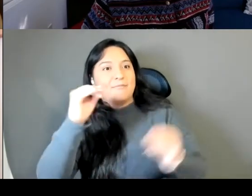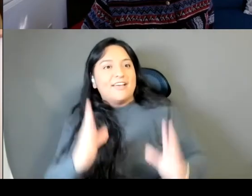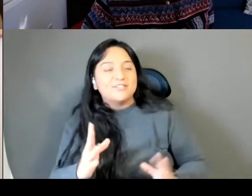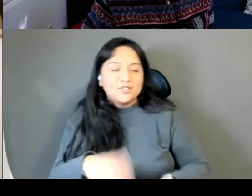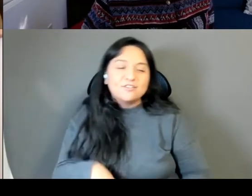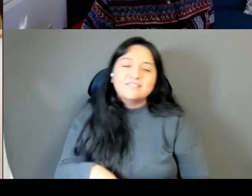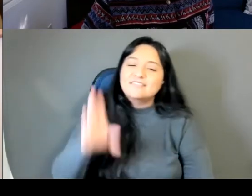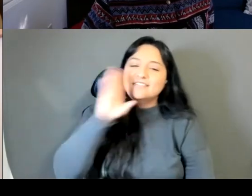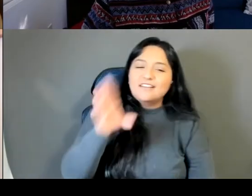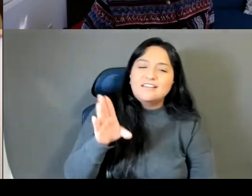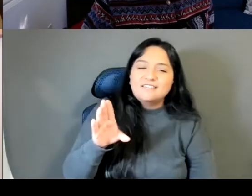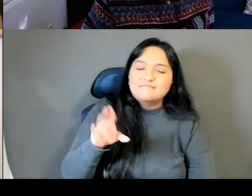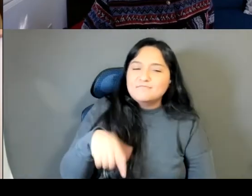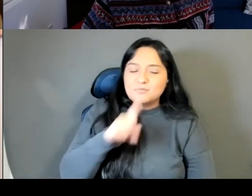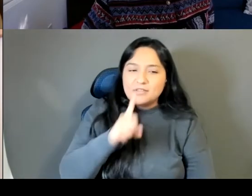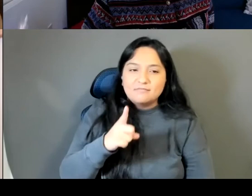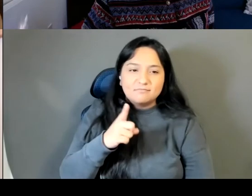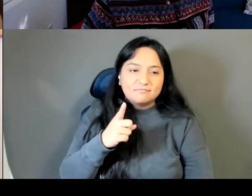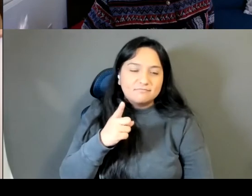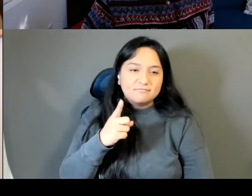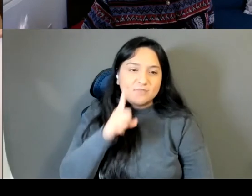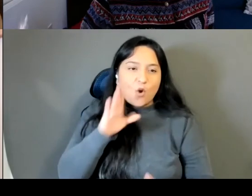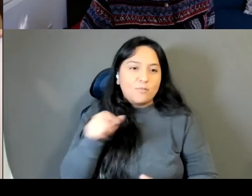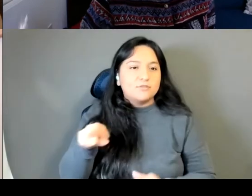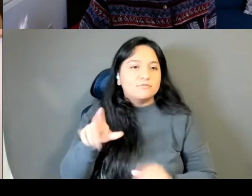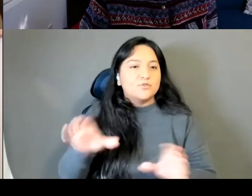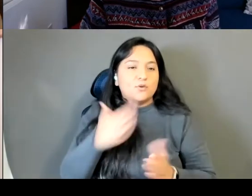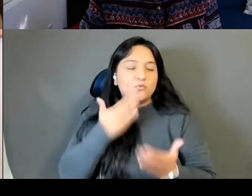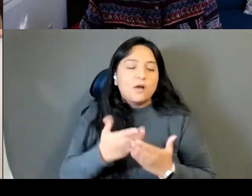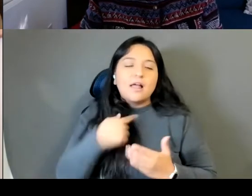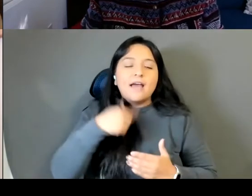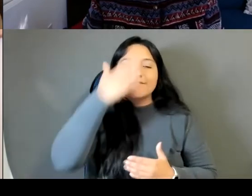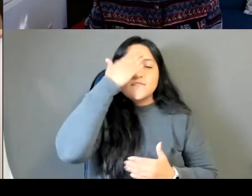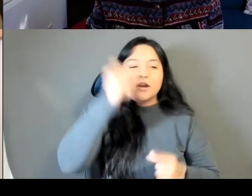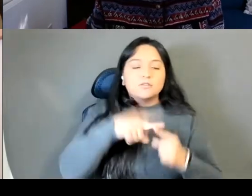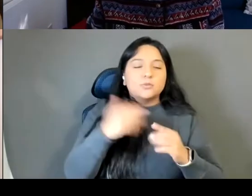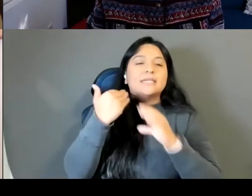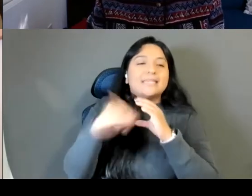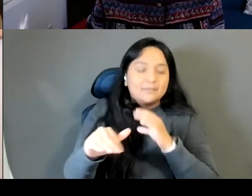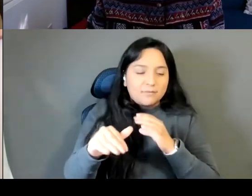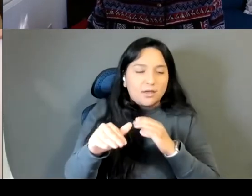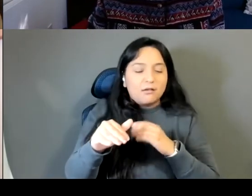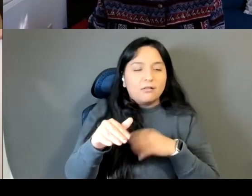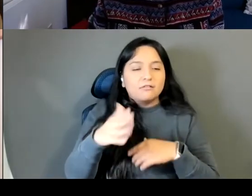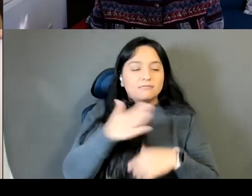Um, I forgot to email the rest of our Asian American Life Course but I will for my next event. Thank you so much for coming.